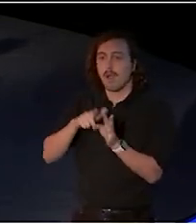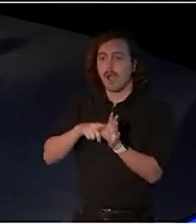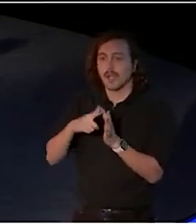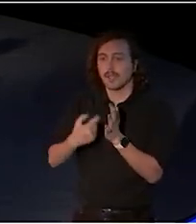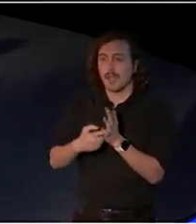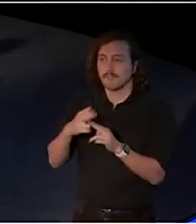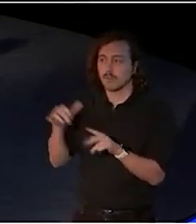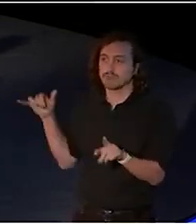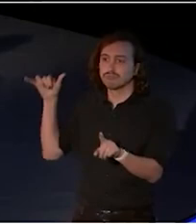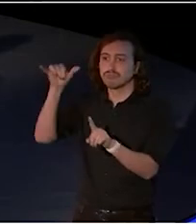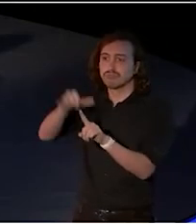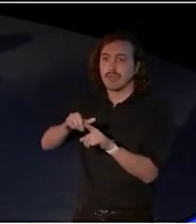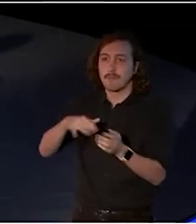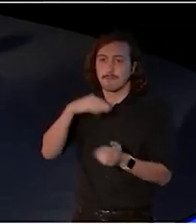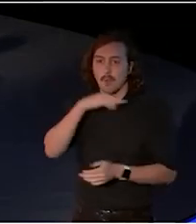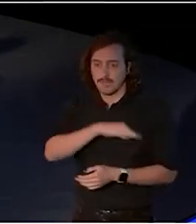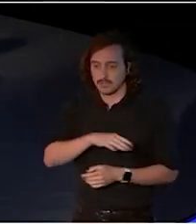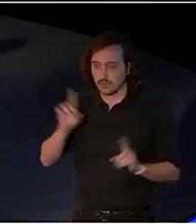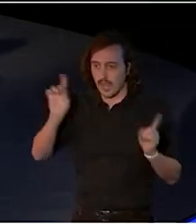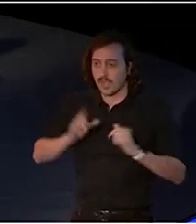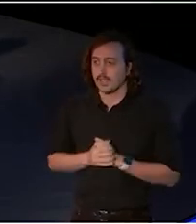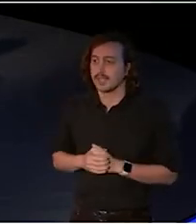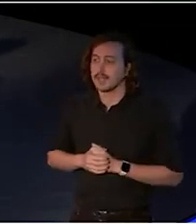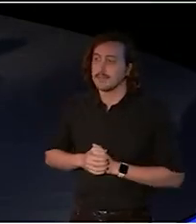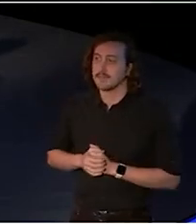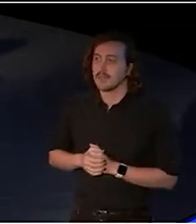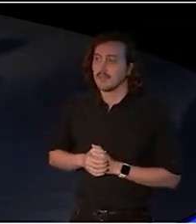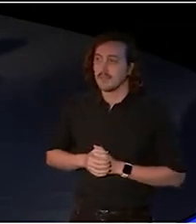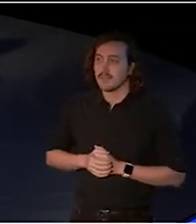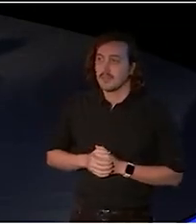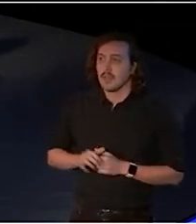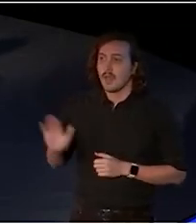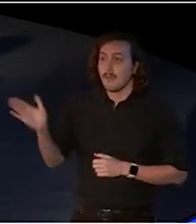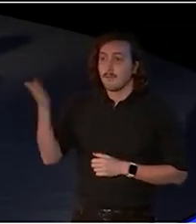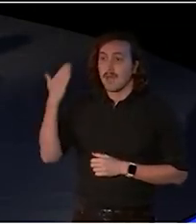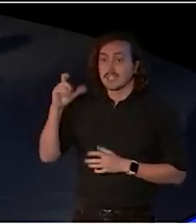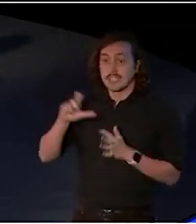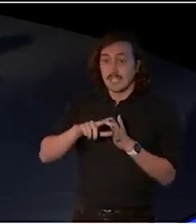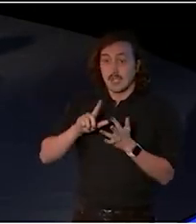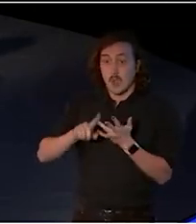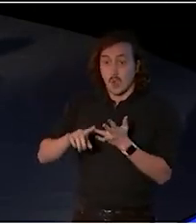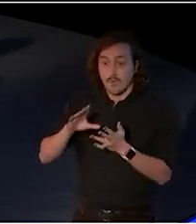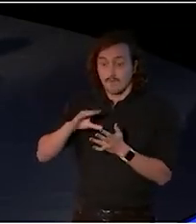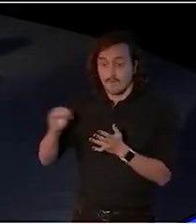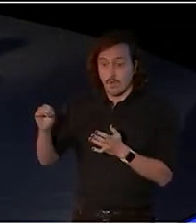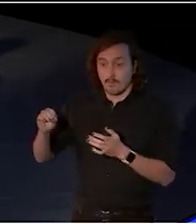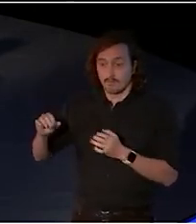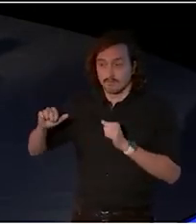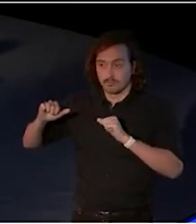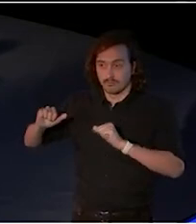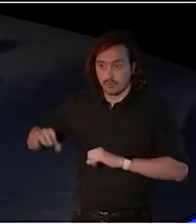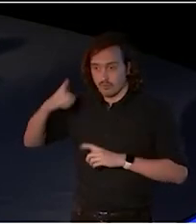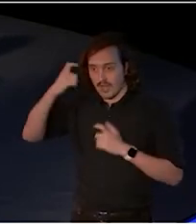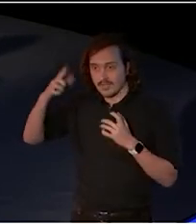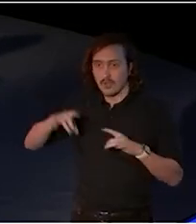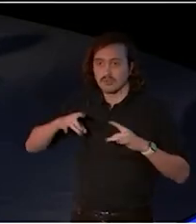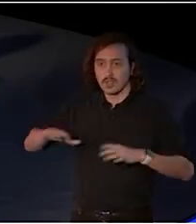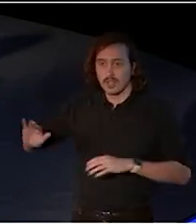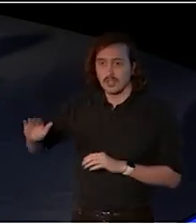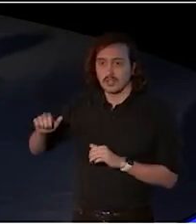today and former CEOs of the Australia Council, Jenny Bott I know is here, Michael Lynch is here.